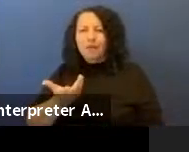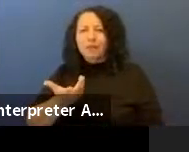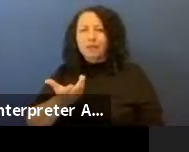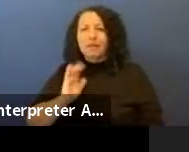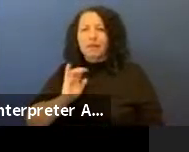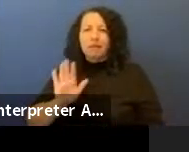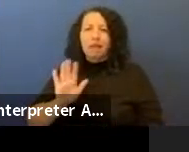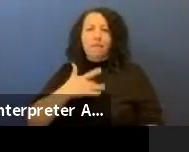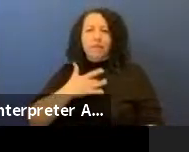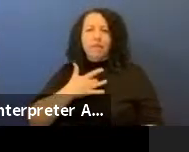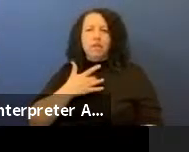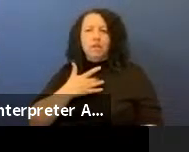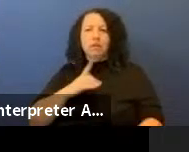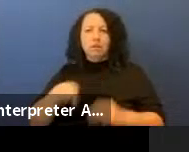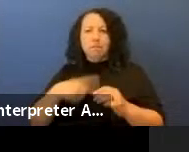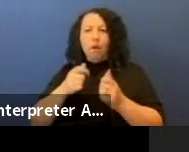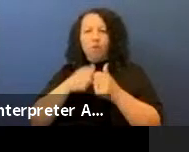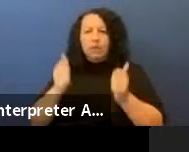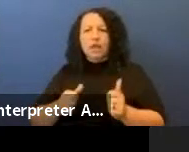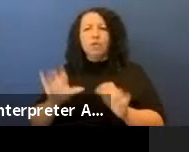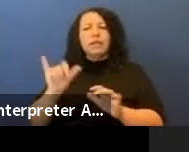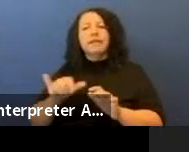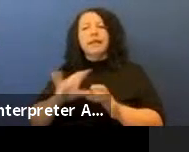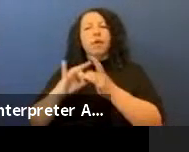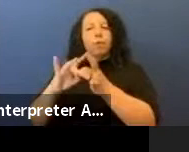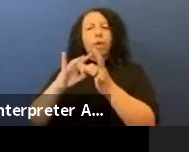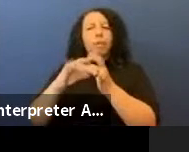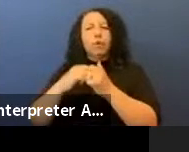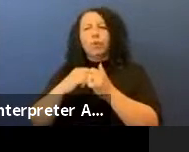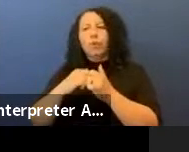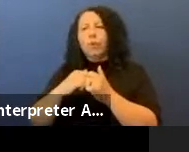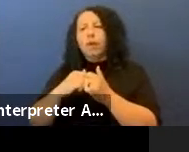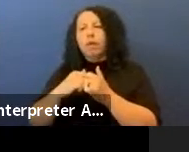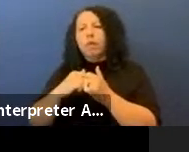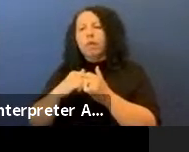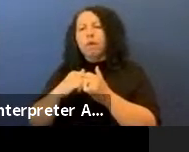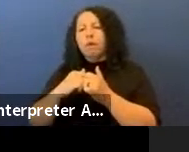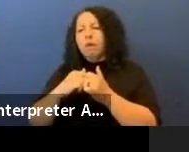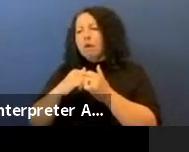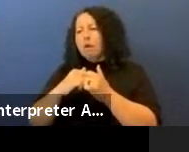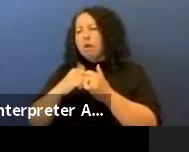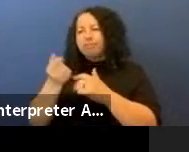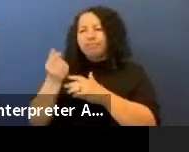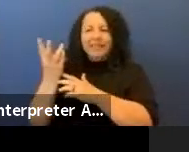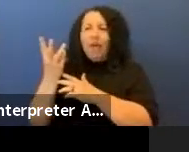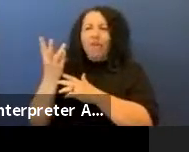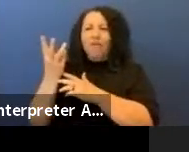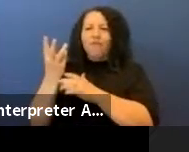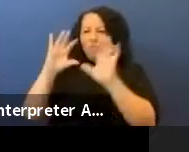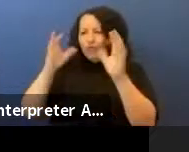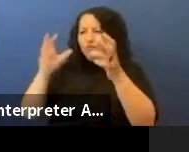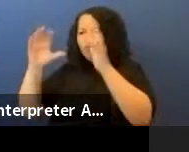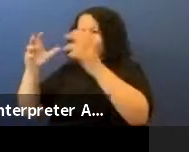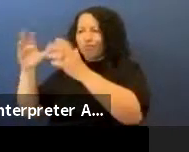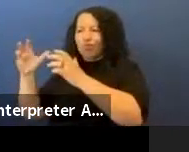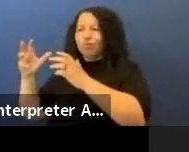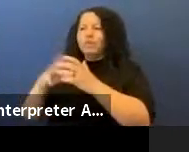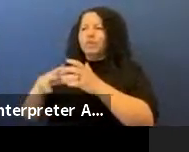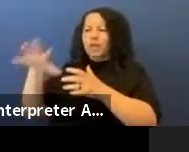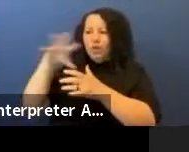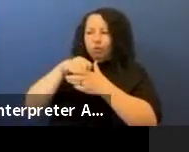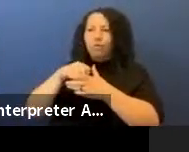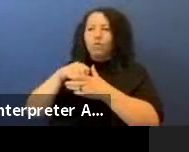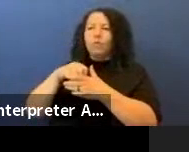They did that in cooperation with with several groups including stand with Standing Rock